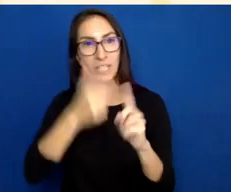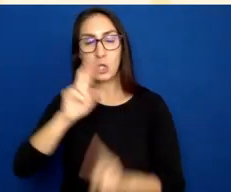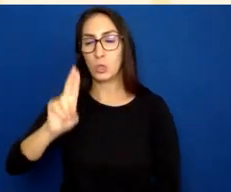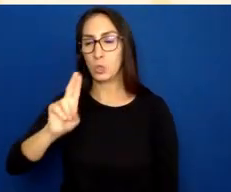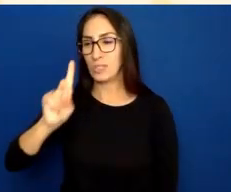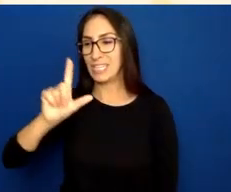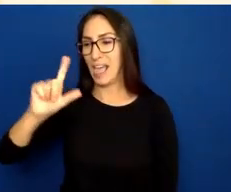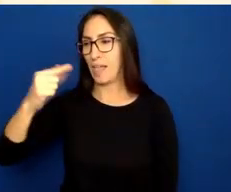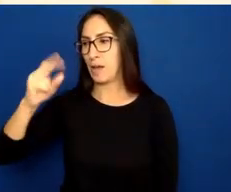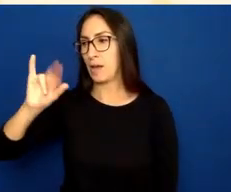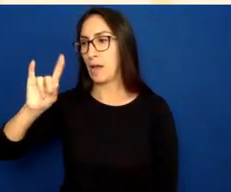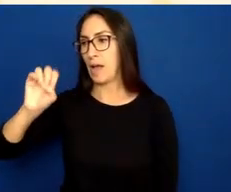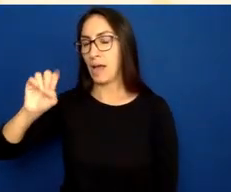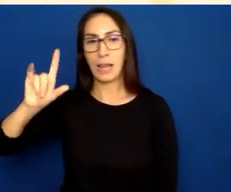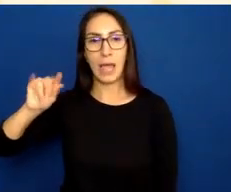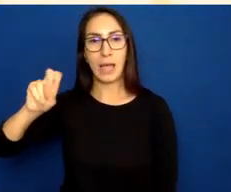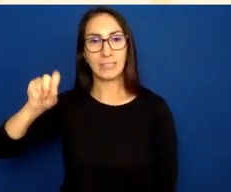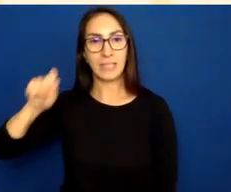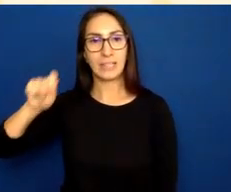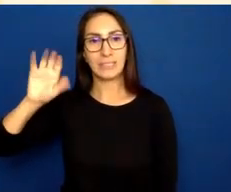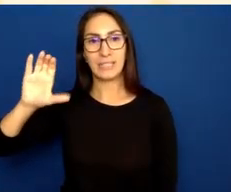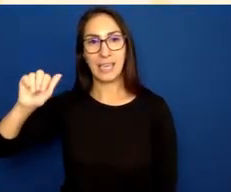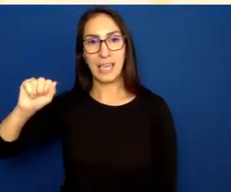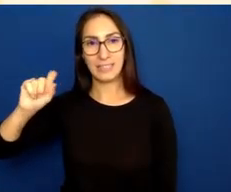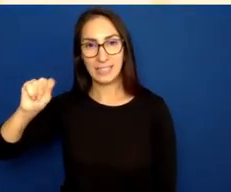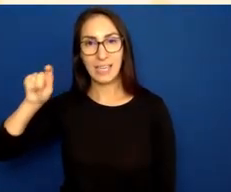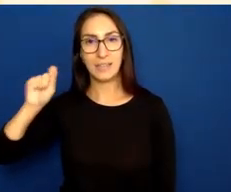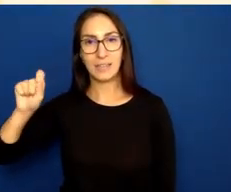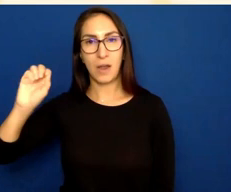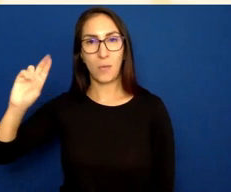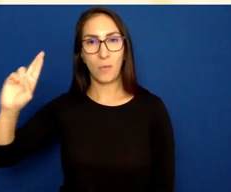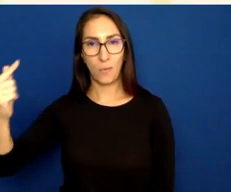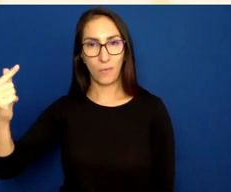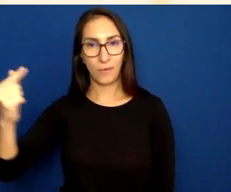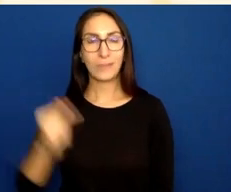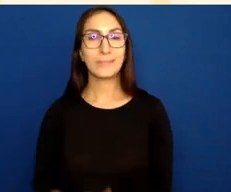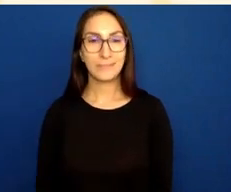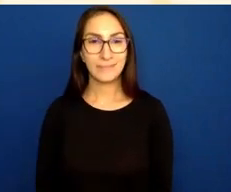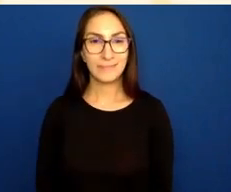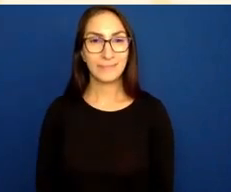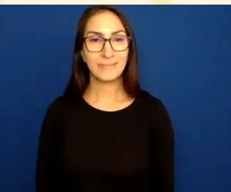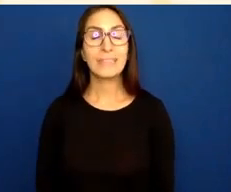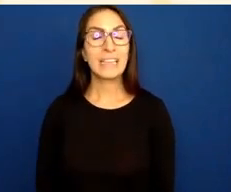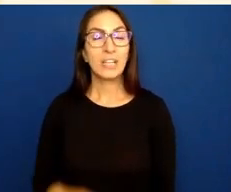Cast, C-A-S-T. And it’s really three guiding principles.